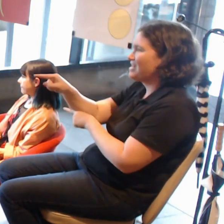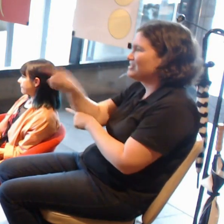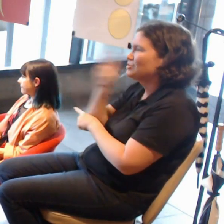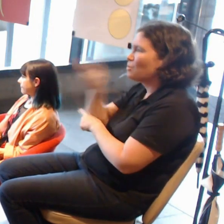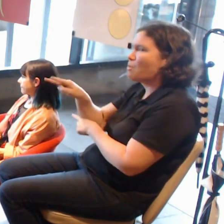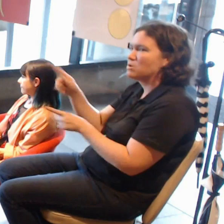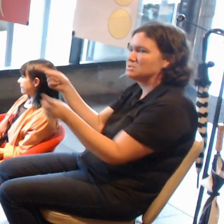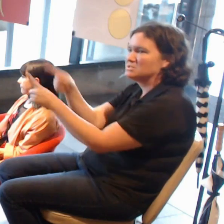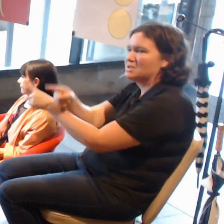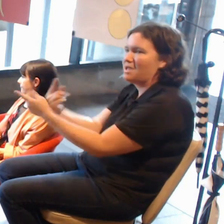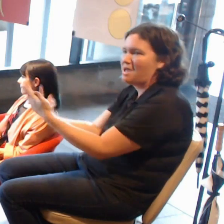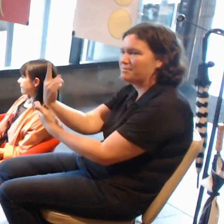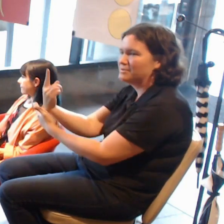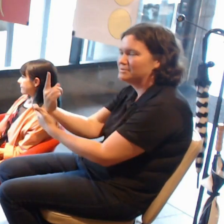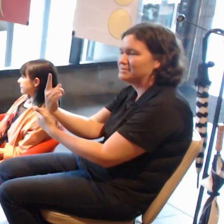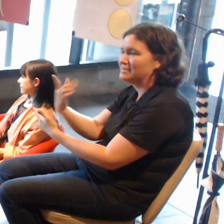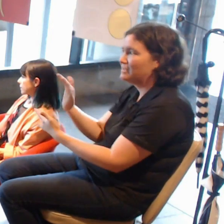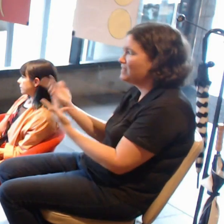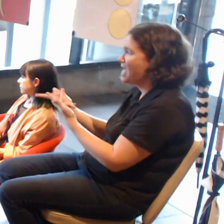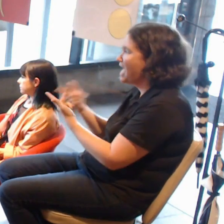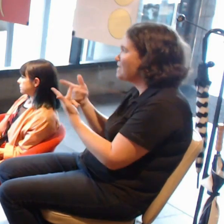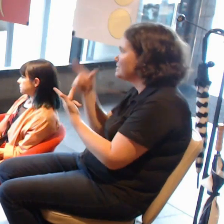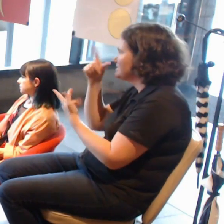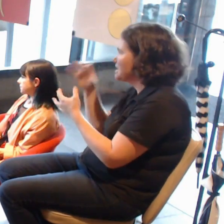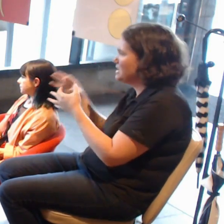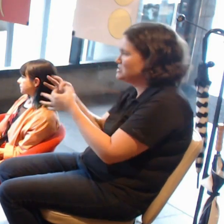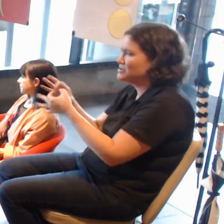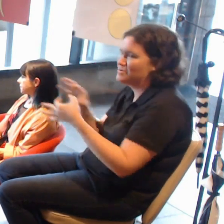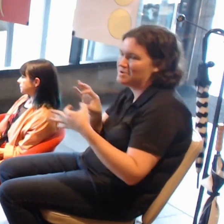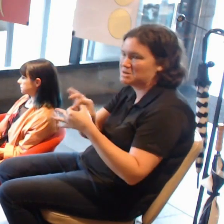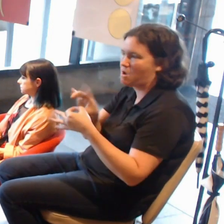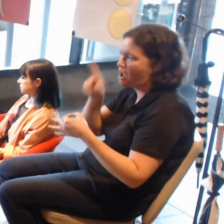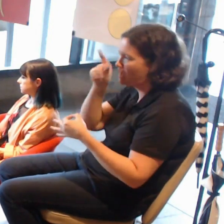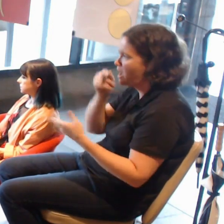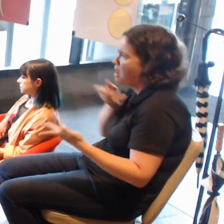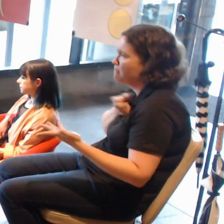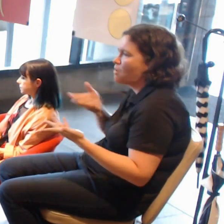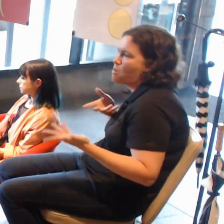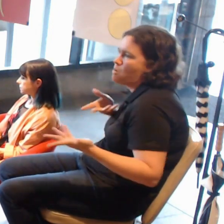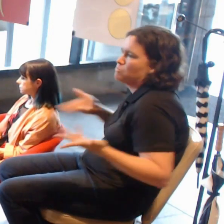And others can join in and put their own teddy bear in. To me, that's where it starts getting really exciting.